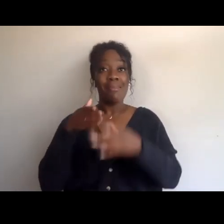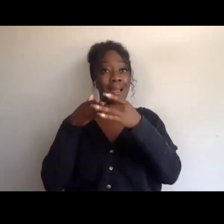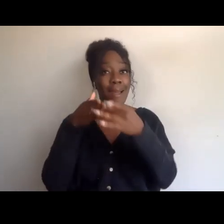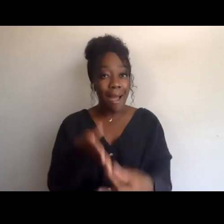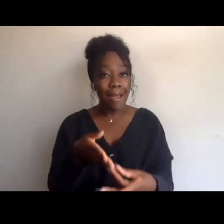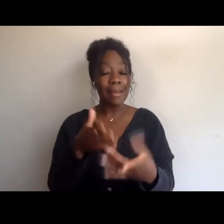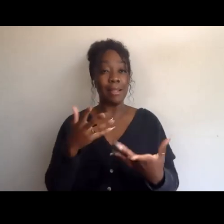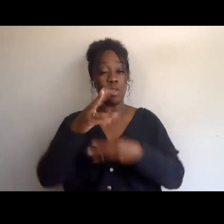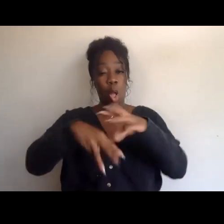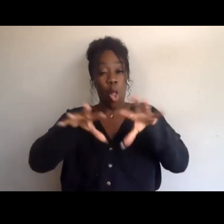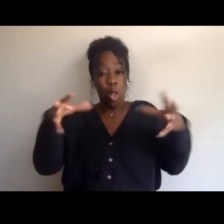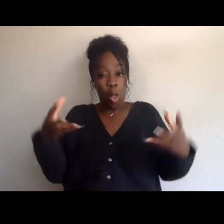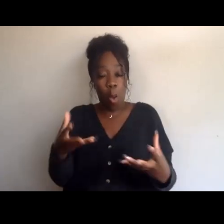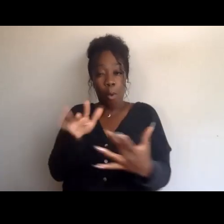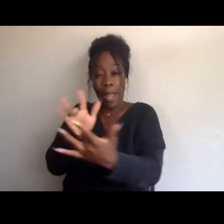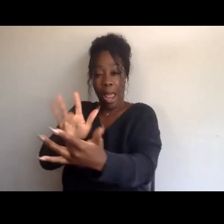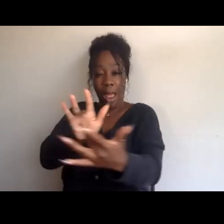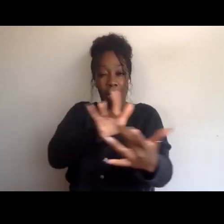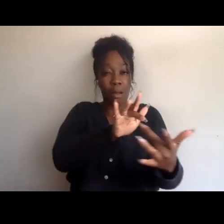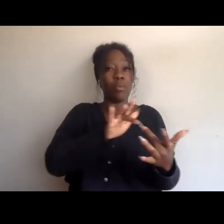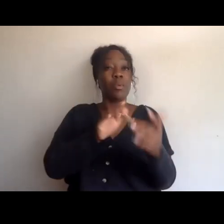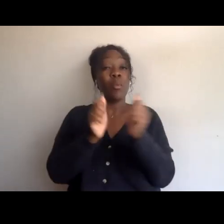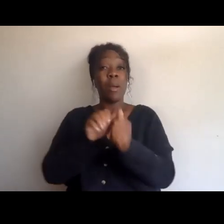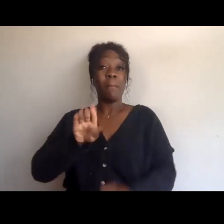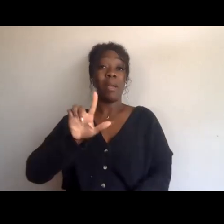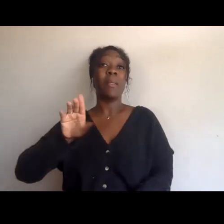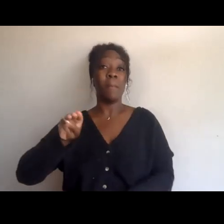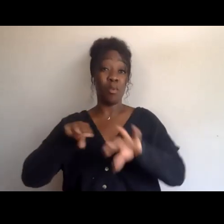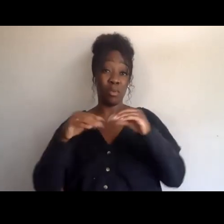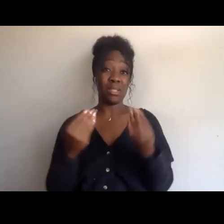in Black Lives Matter grassroots, and I just thought that she could ground us down in this,